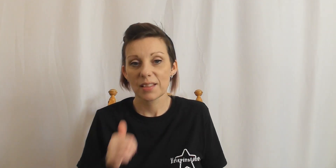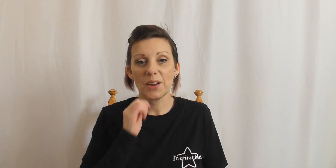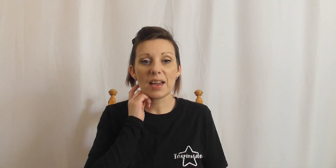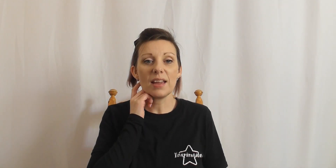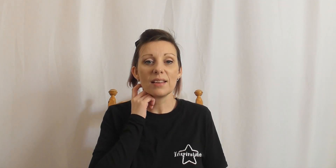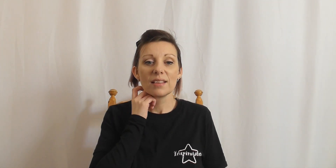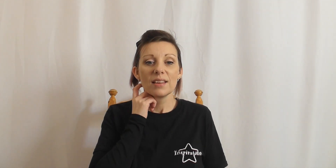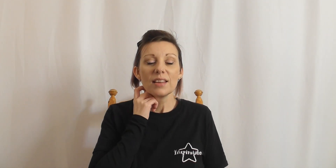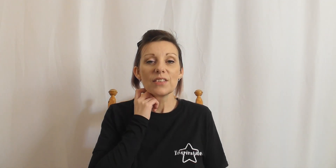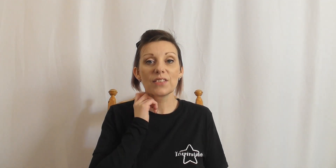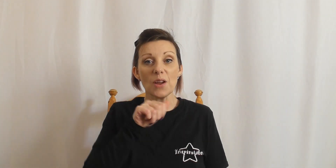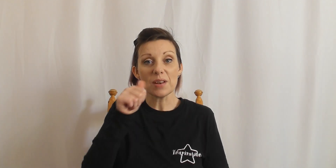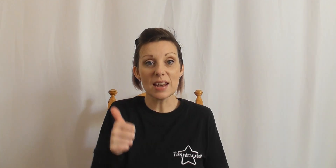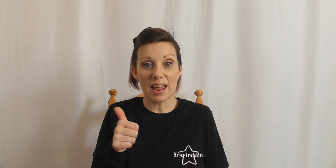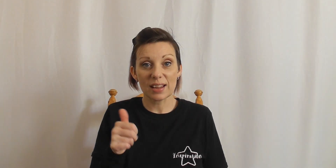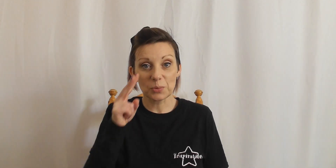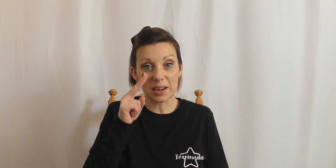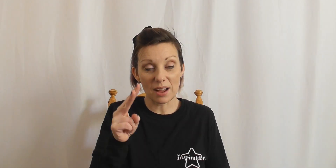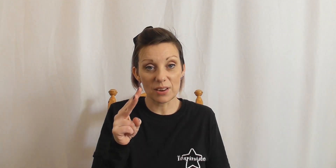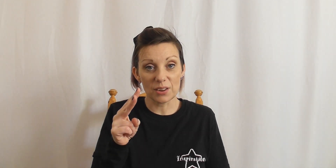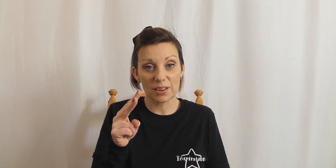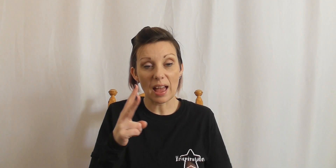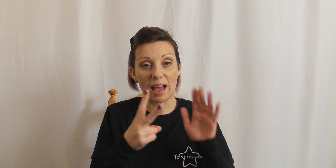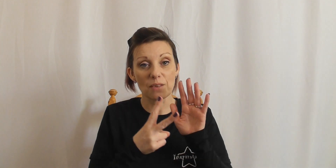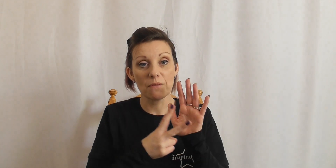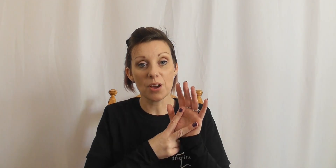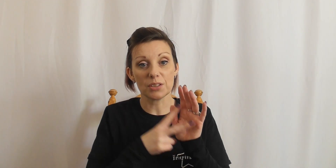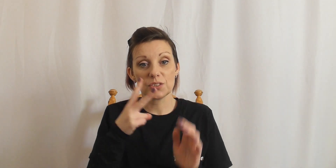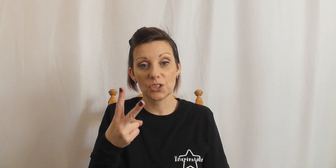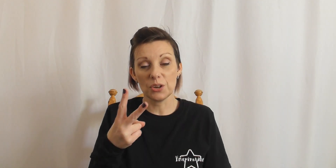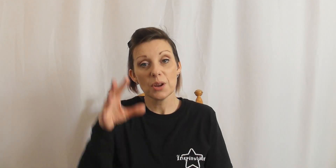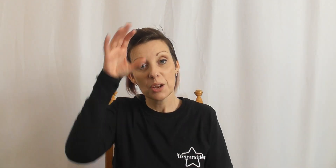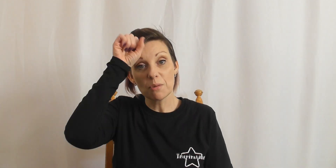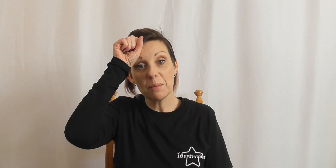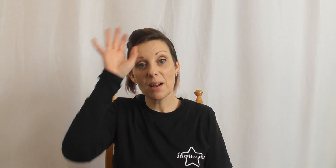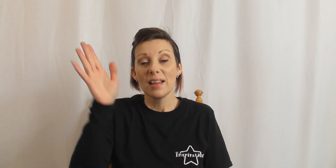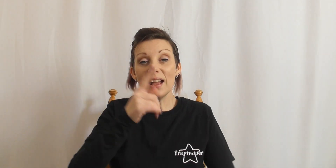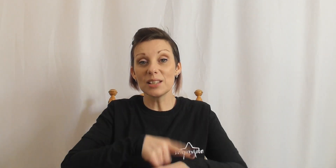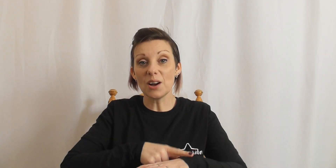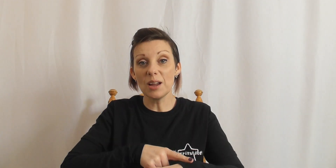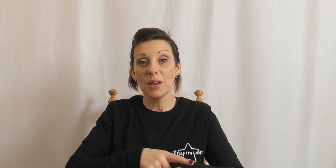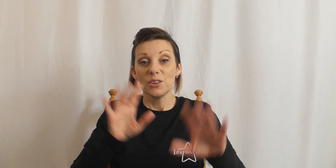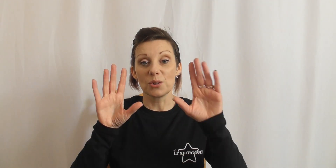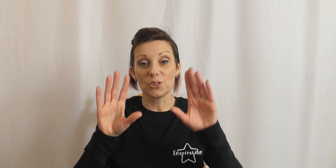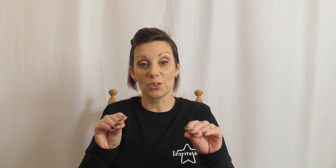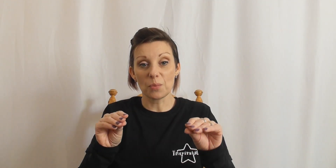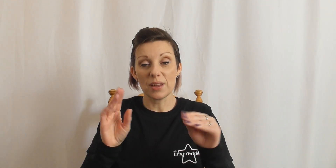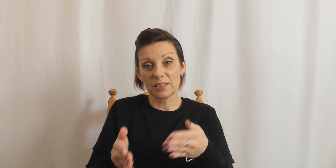Okay so next we're going to have a look at verse 2. Remember any time you can just stop this